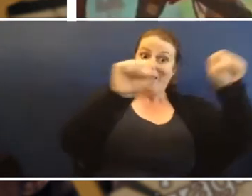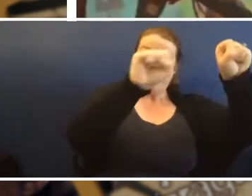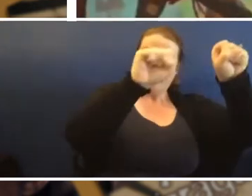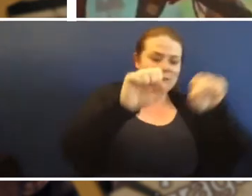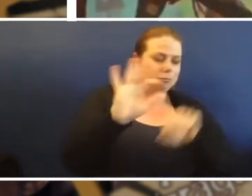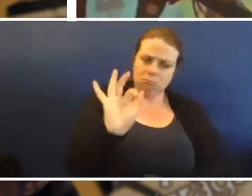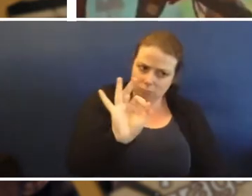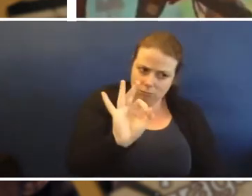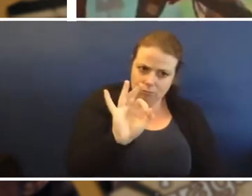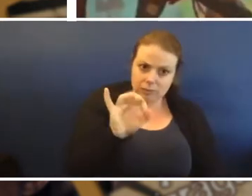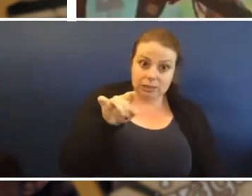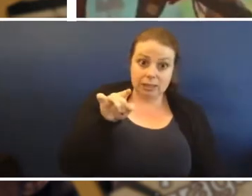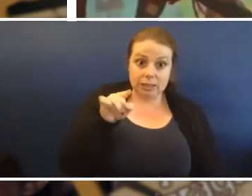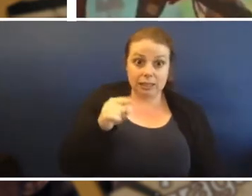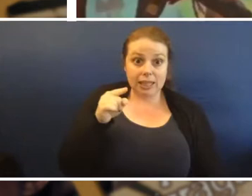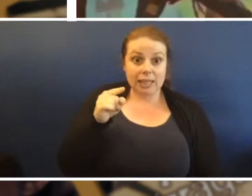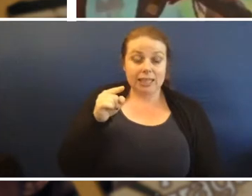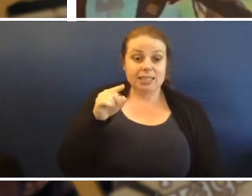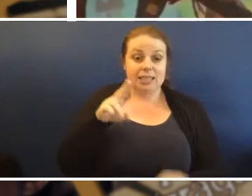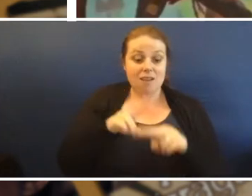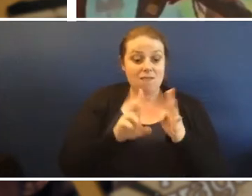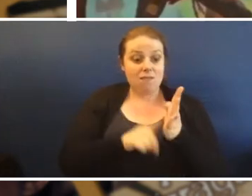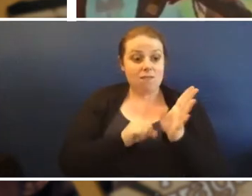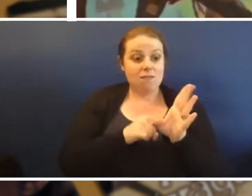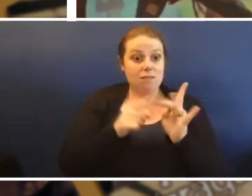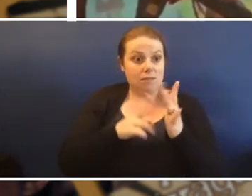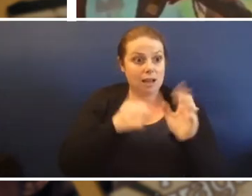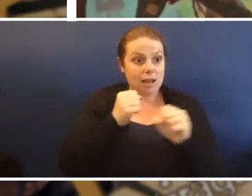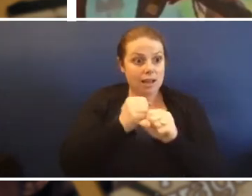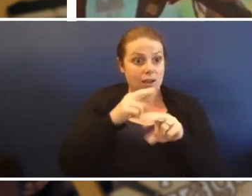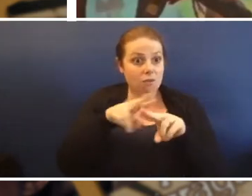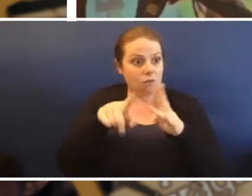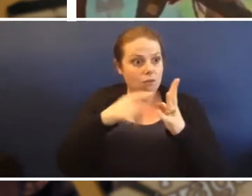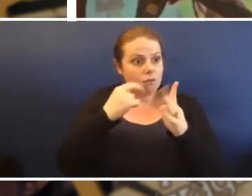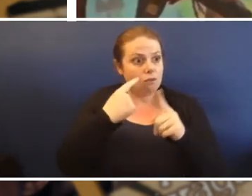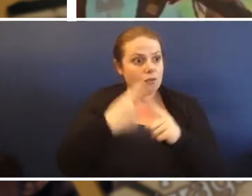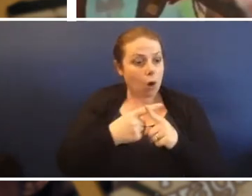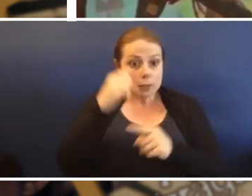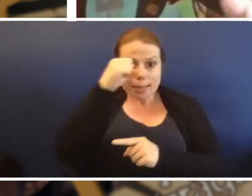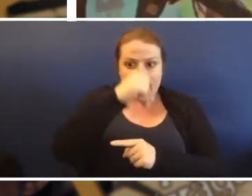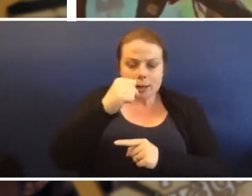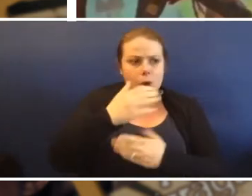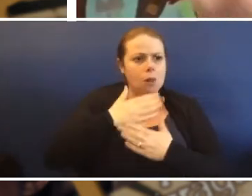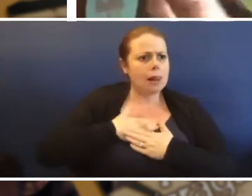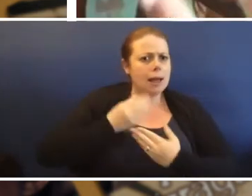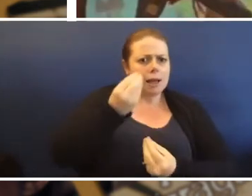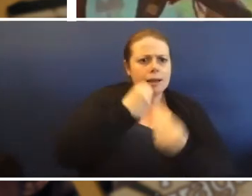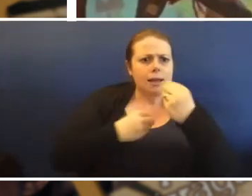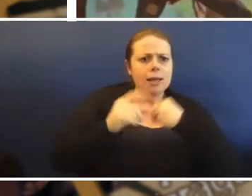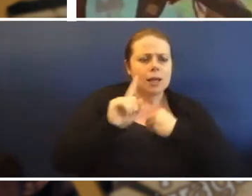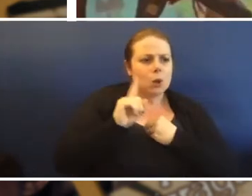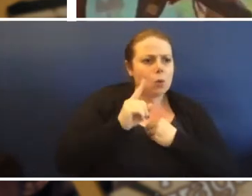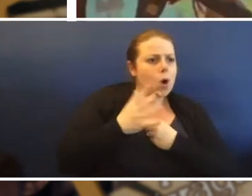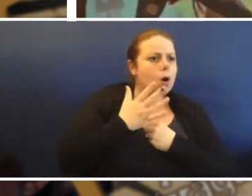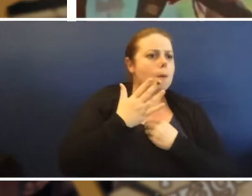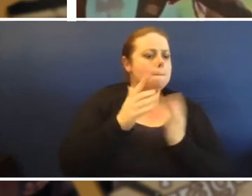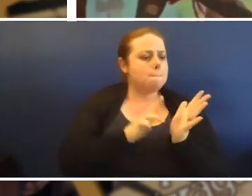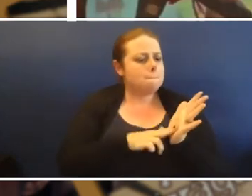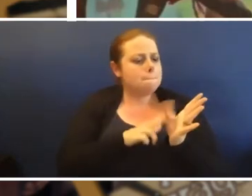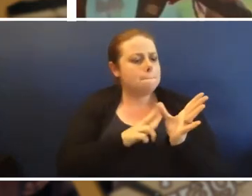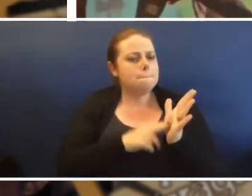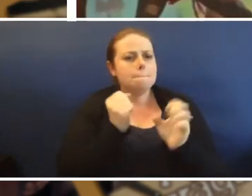these are flying fox and they love eating mangoes and fruit and things like that and you know what